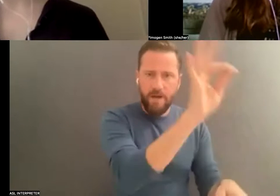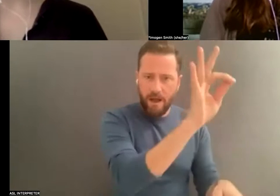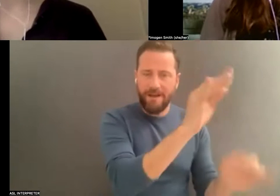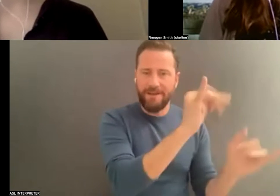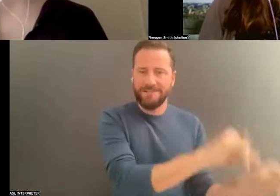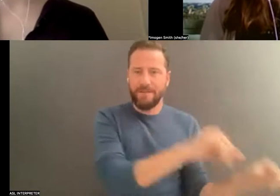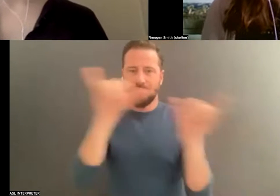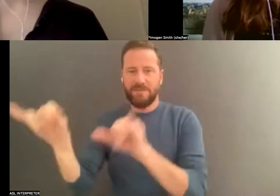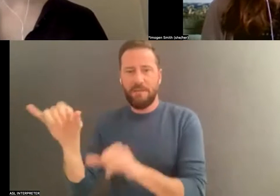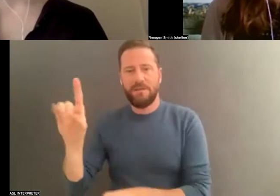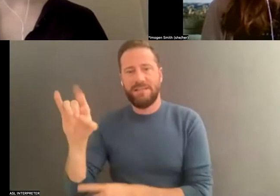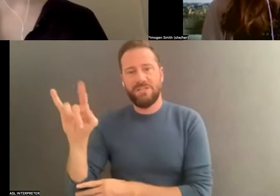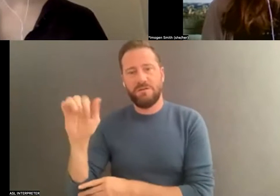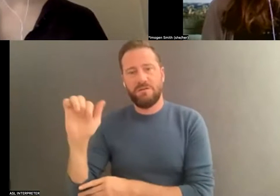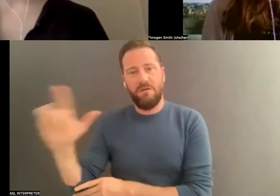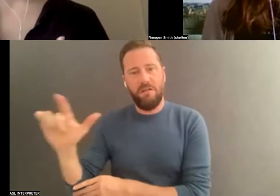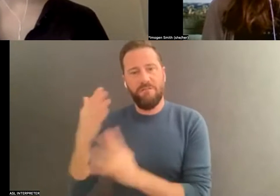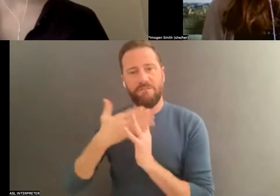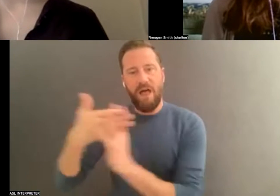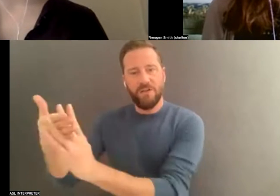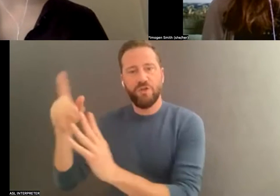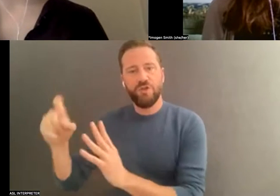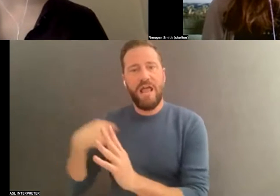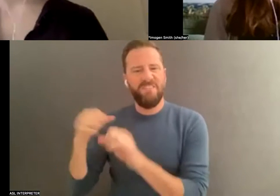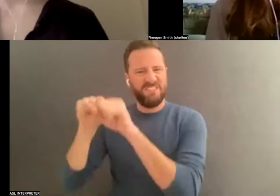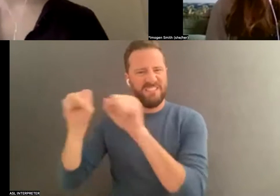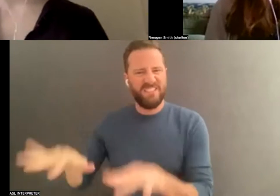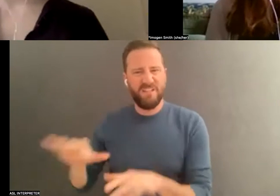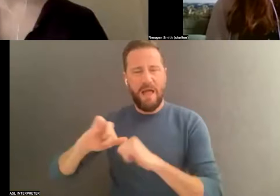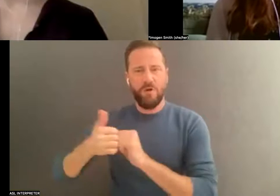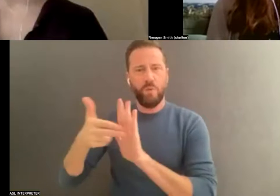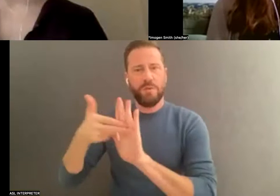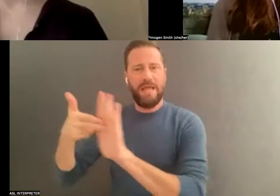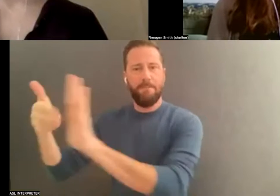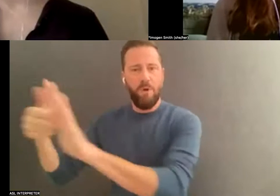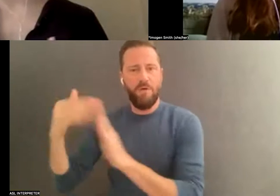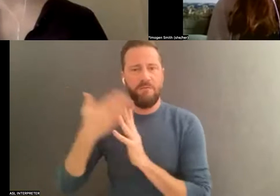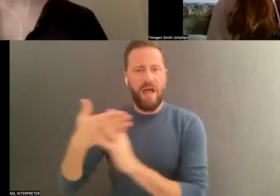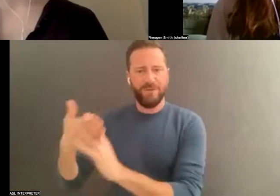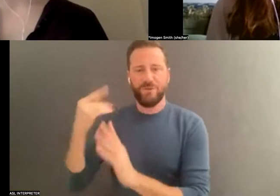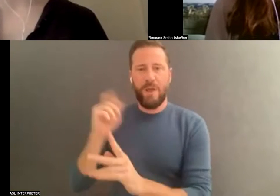identify them. And that's really the best way to ensure that you're not accidentally deleting